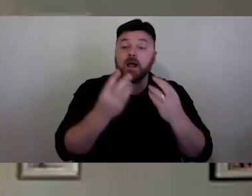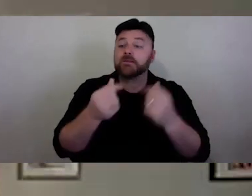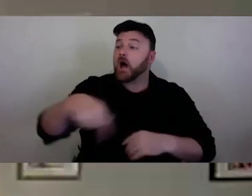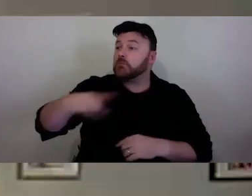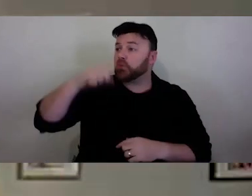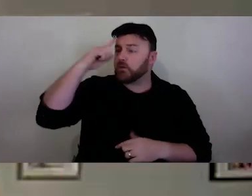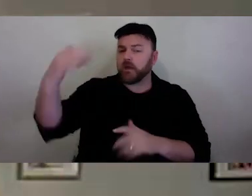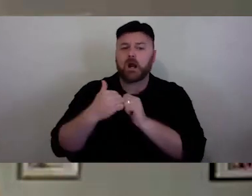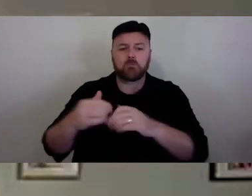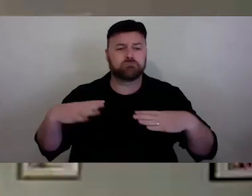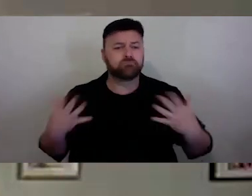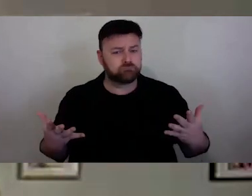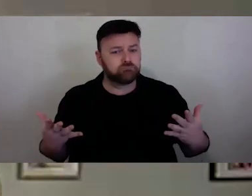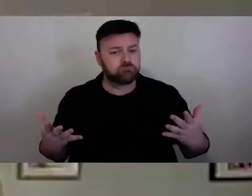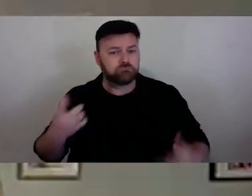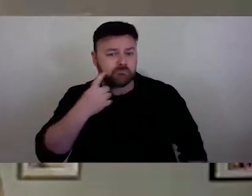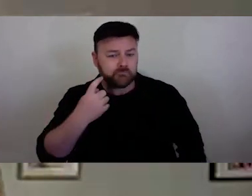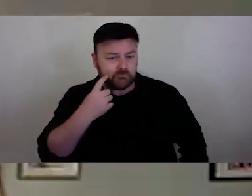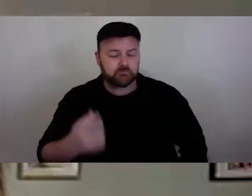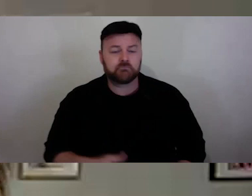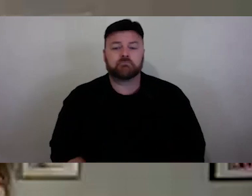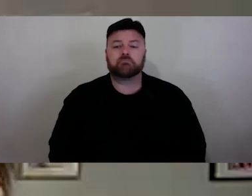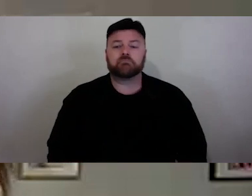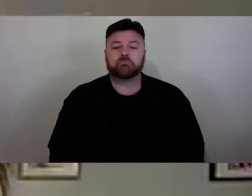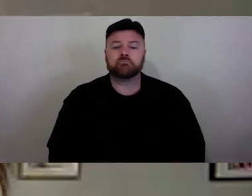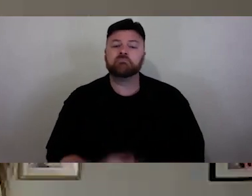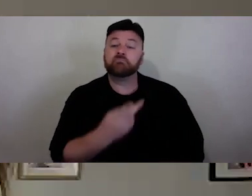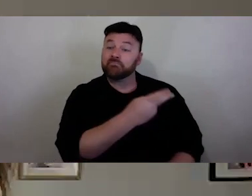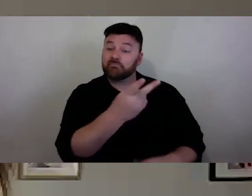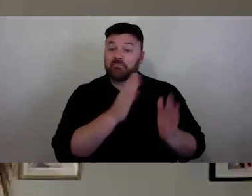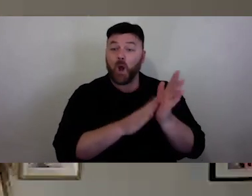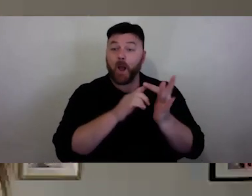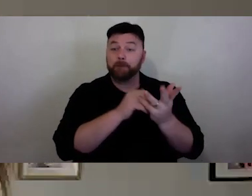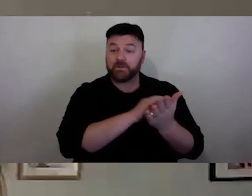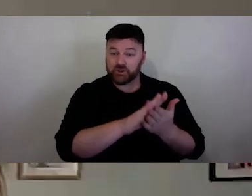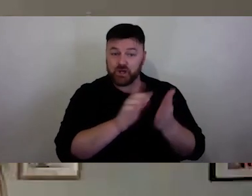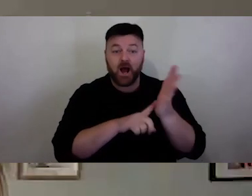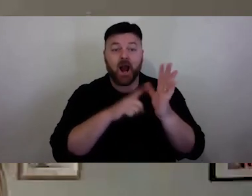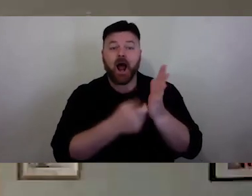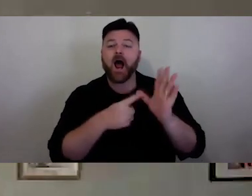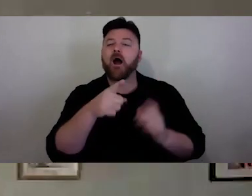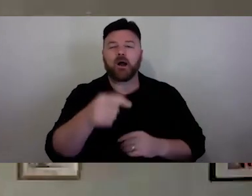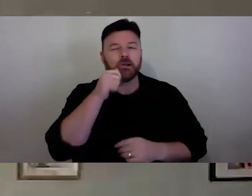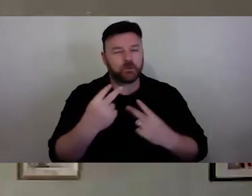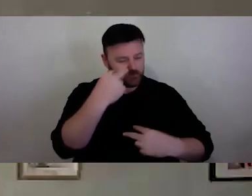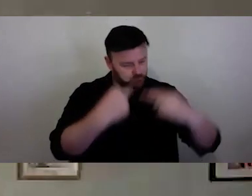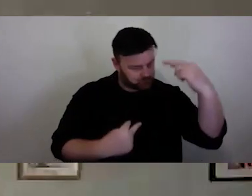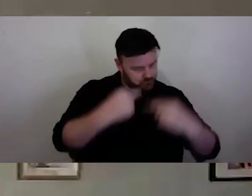something that we are drawn to as artists and practitioners, Mish and Lara will remind us to check in with how we go up about setting up the